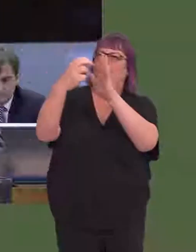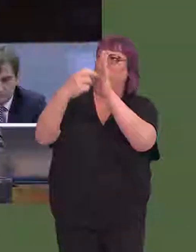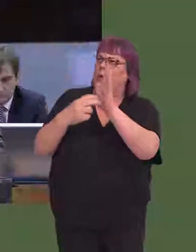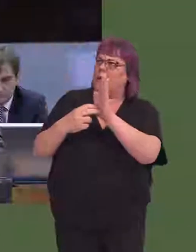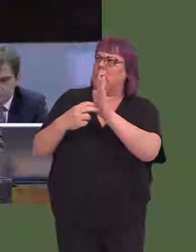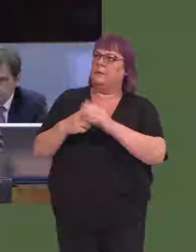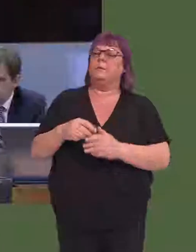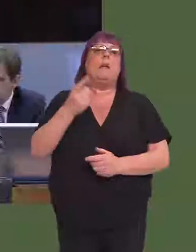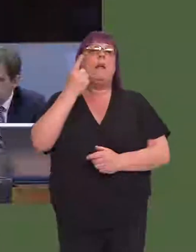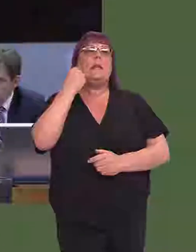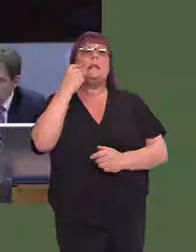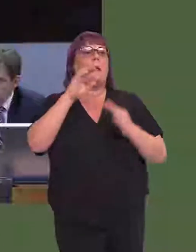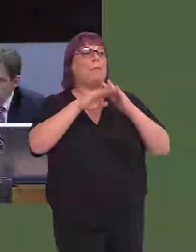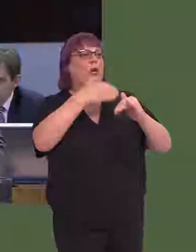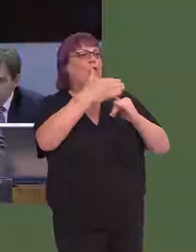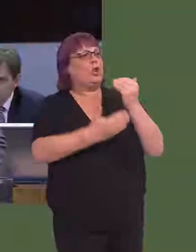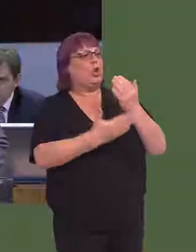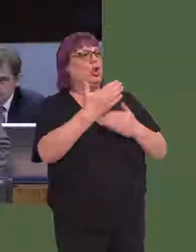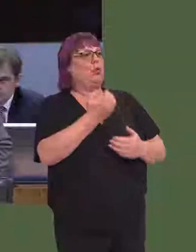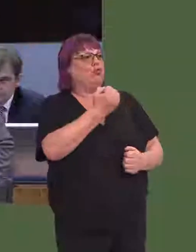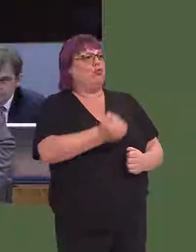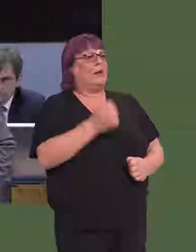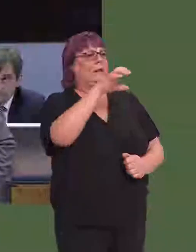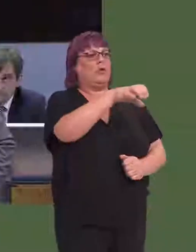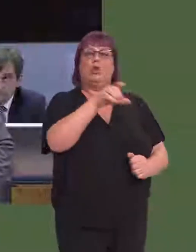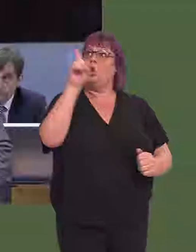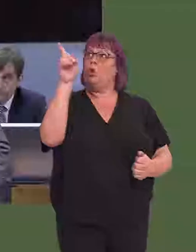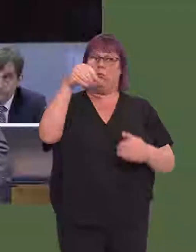You yesterday, at the opening of the new station at Bridgend and the subsequent journey you